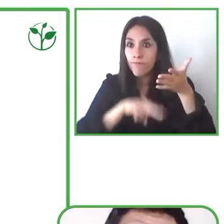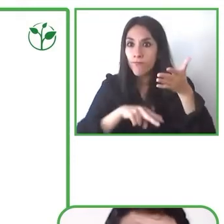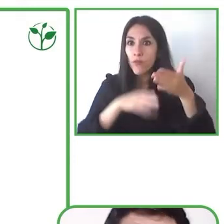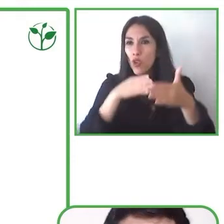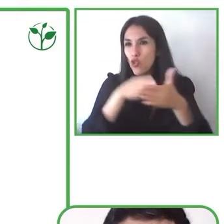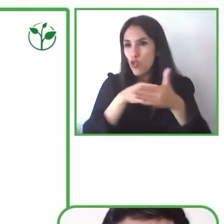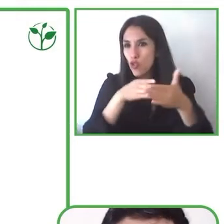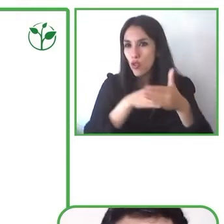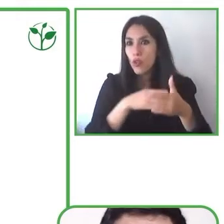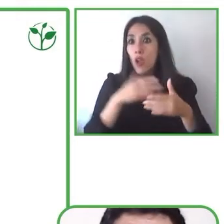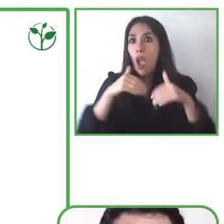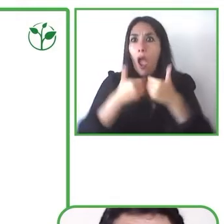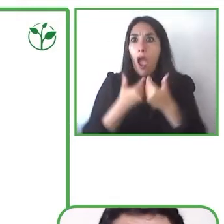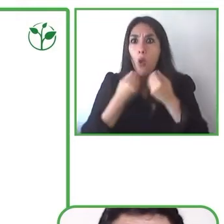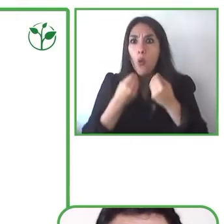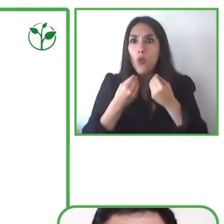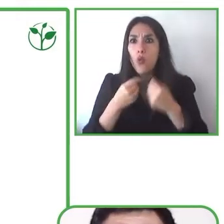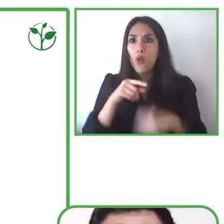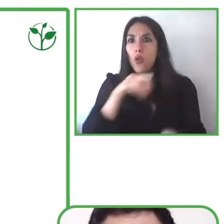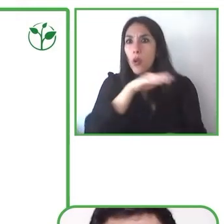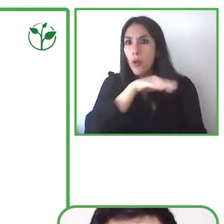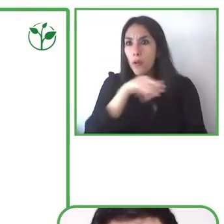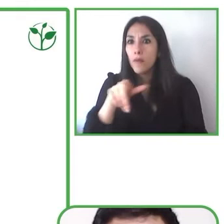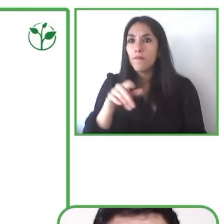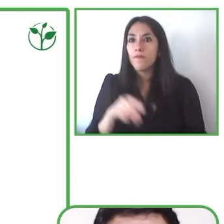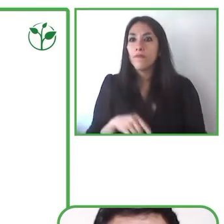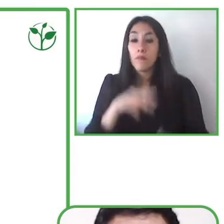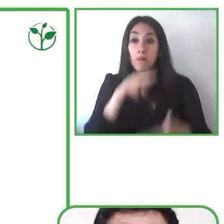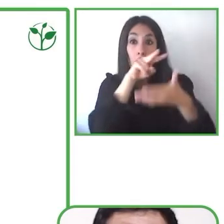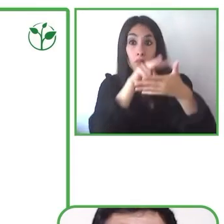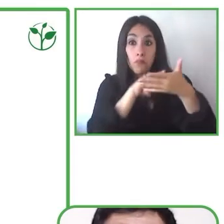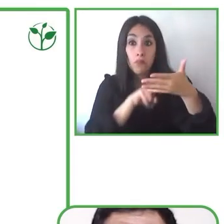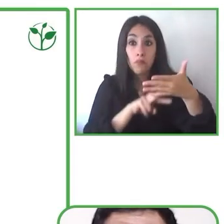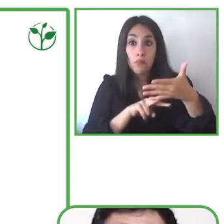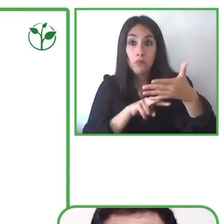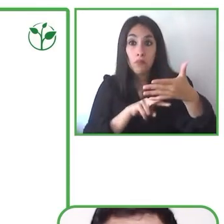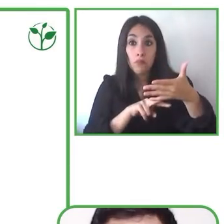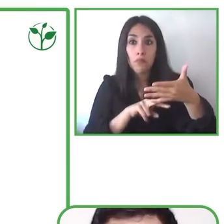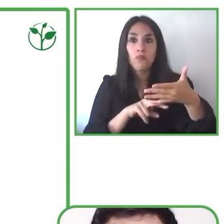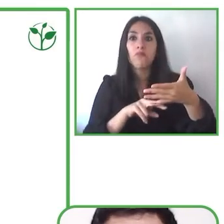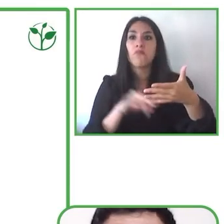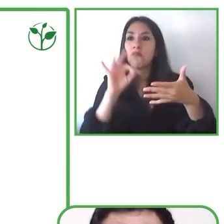have a good reading of different words the reading of pseudo words and understanding